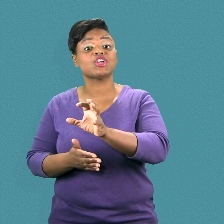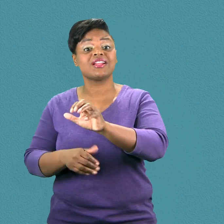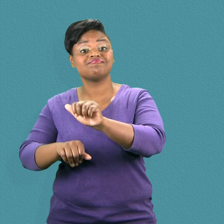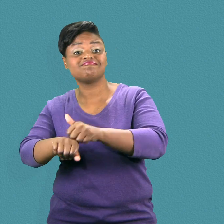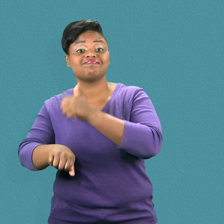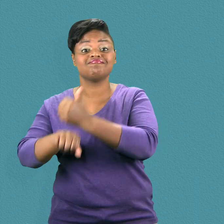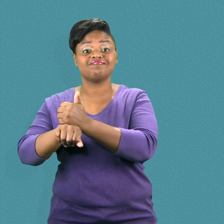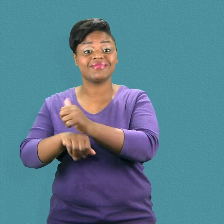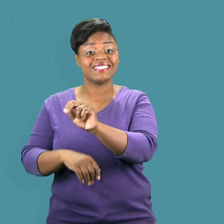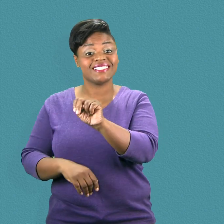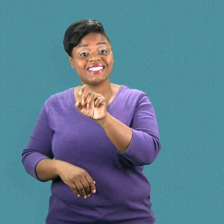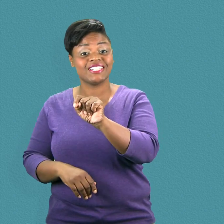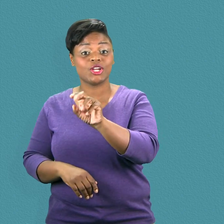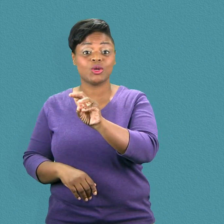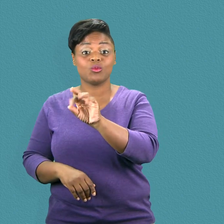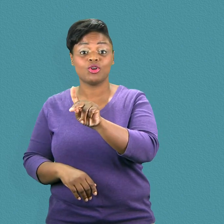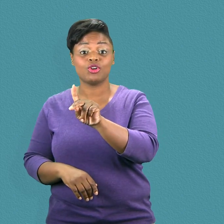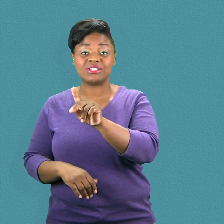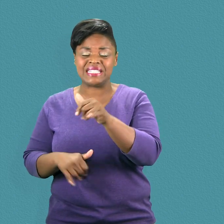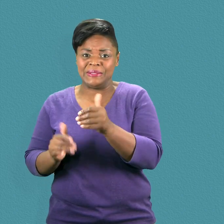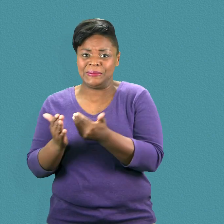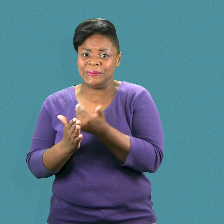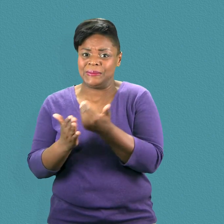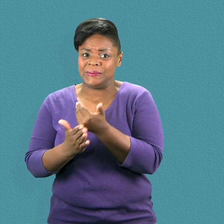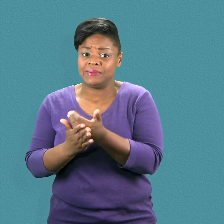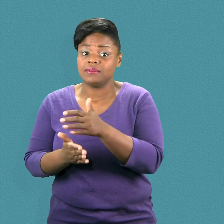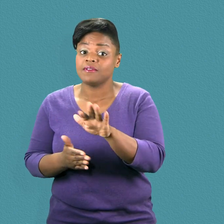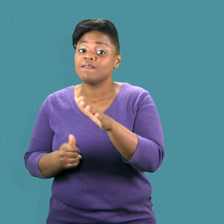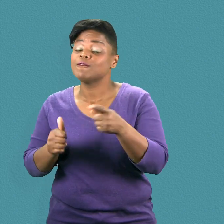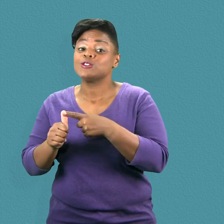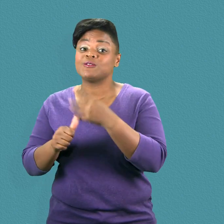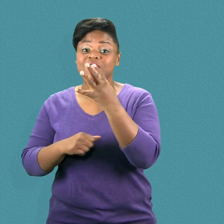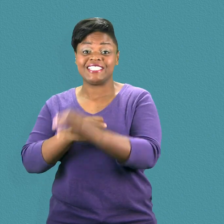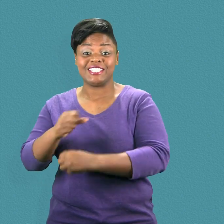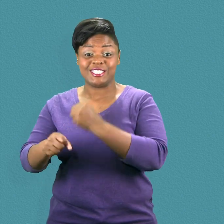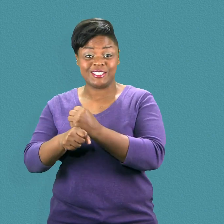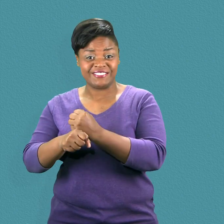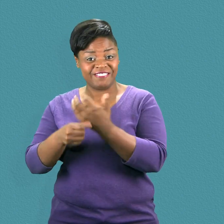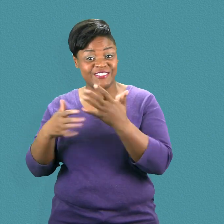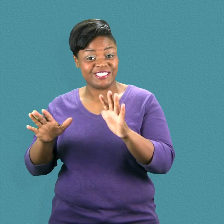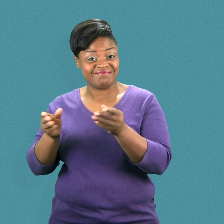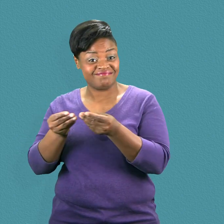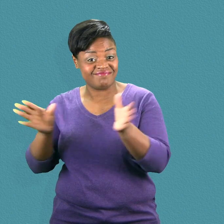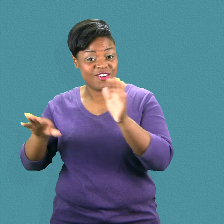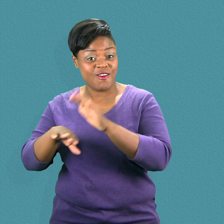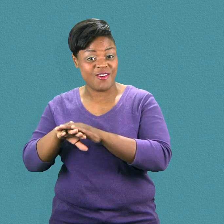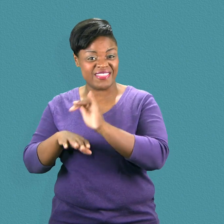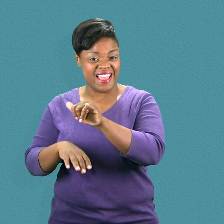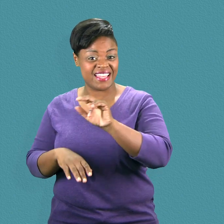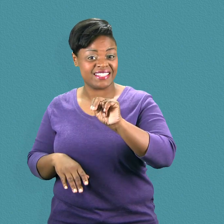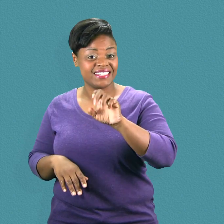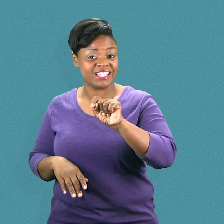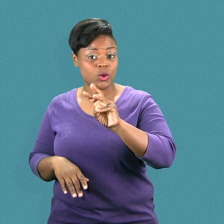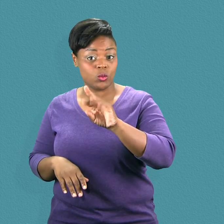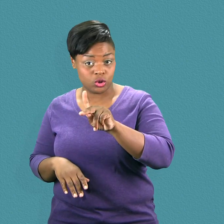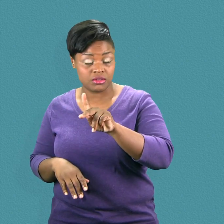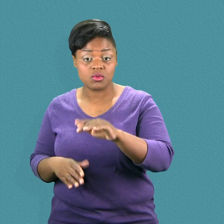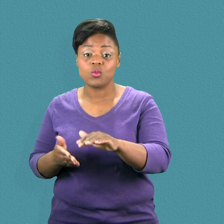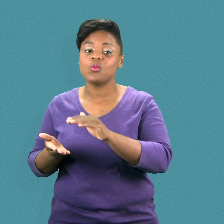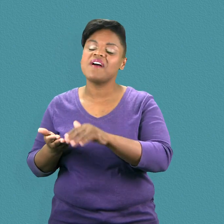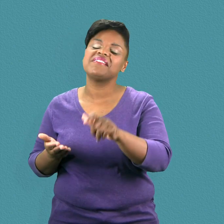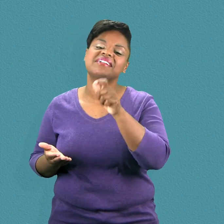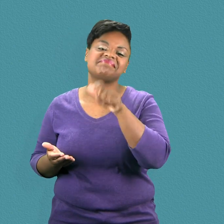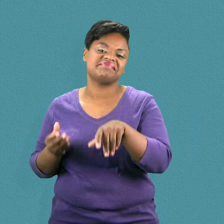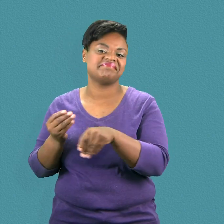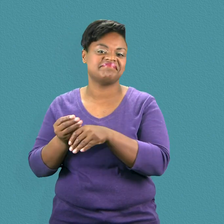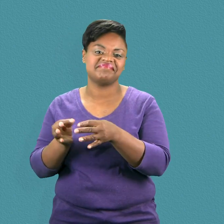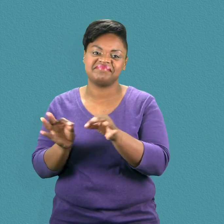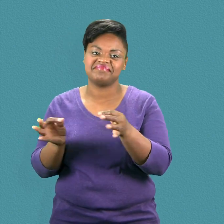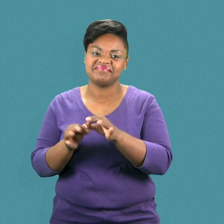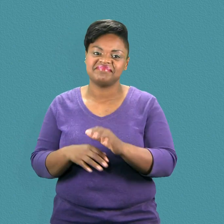• Programs on new networks for the first 4 years after launch.